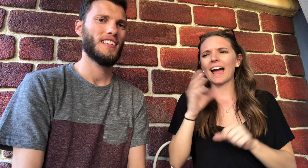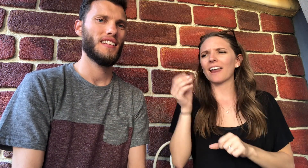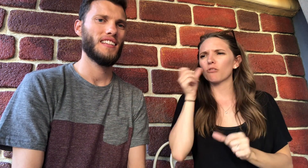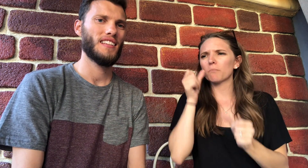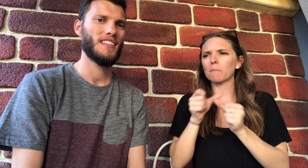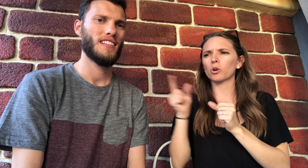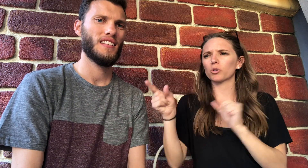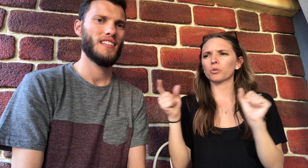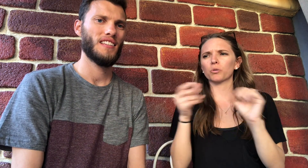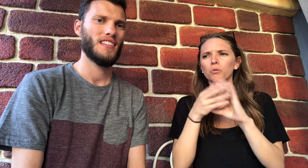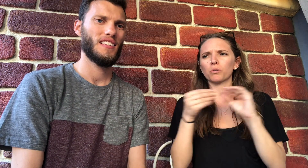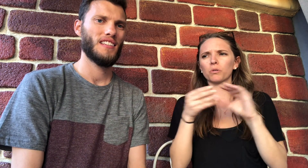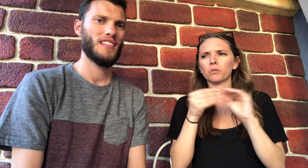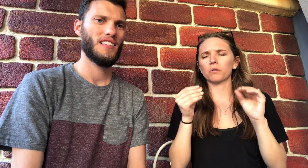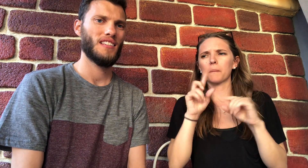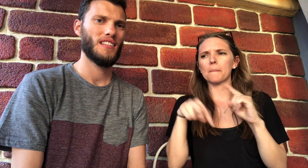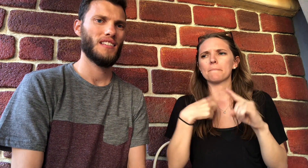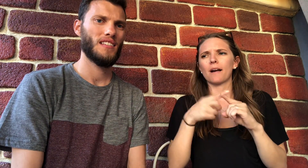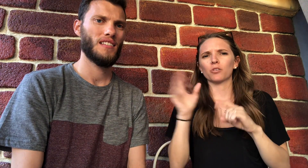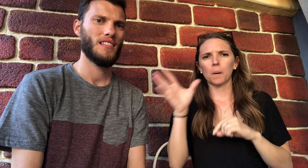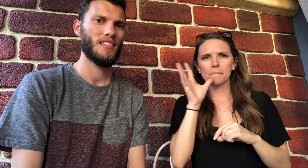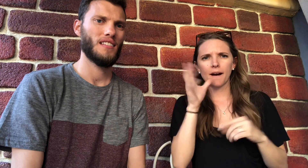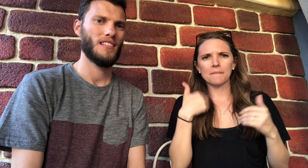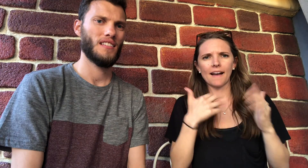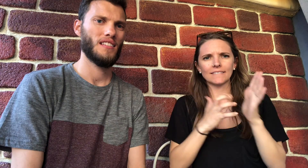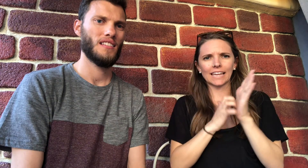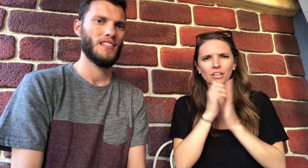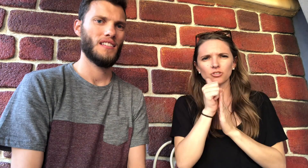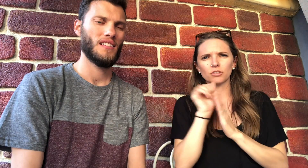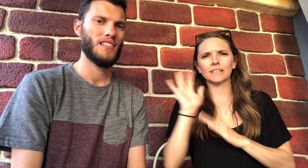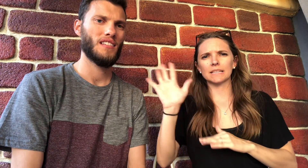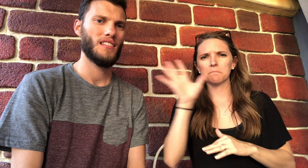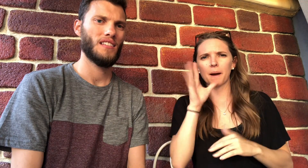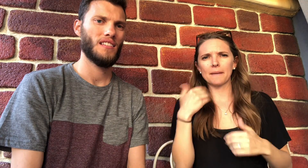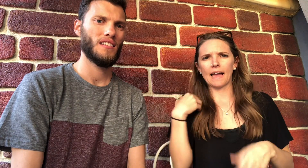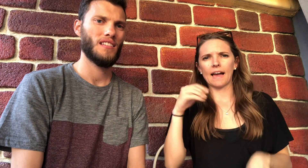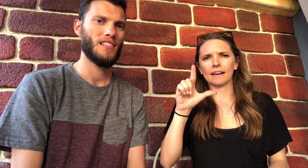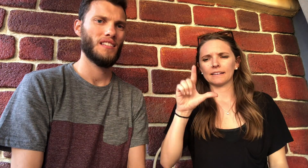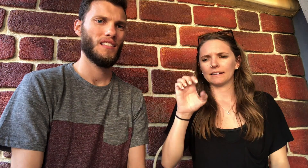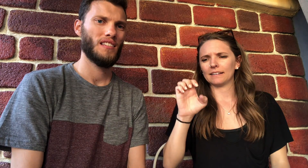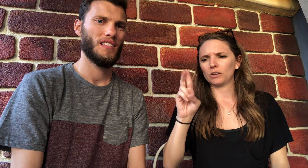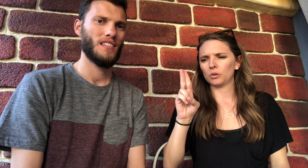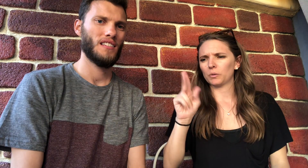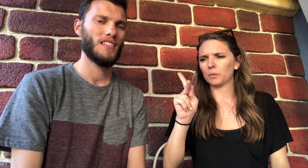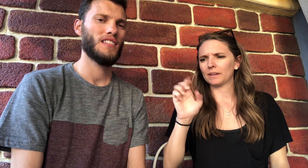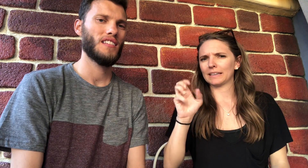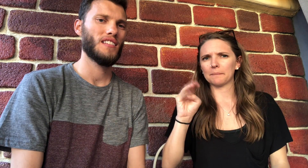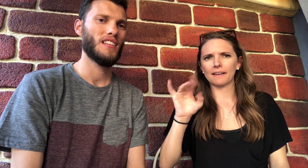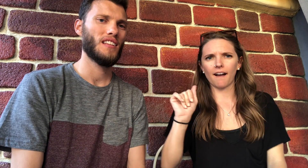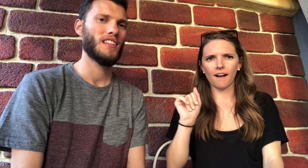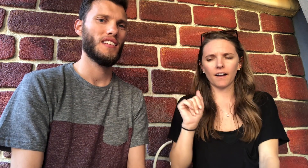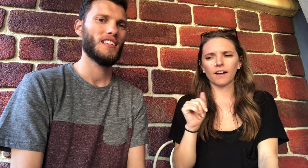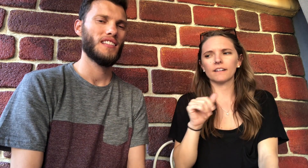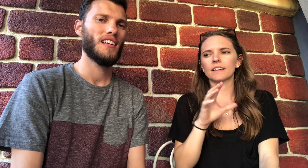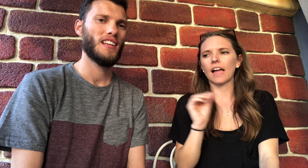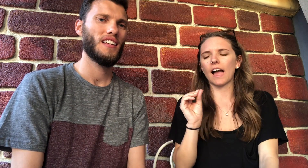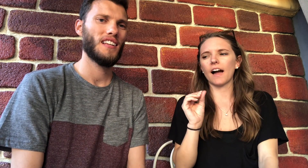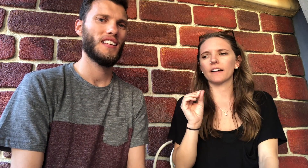I remember you told me about your moms cancer. His mom had Leukemia.